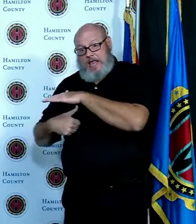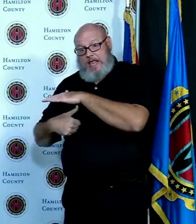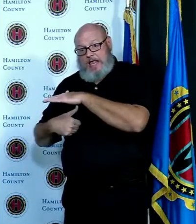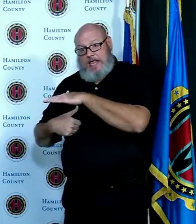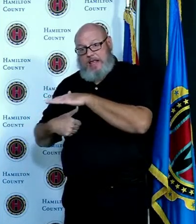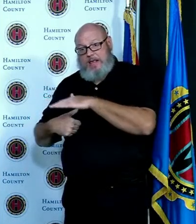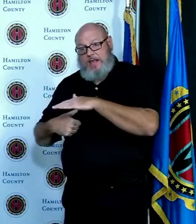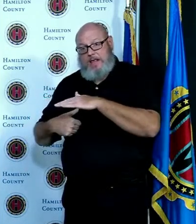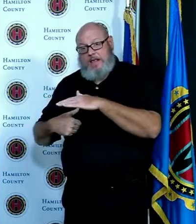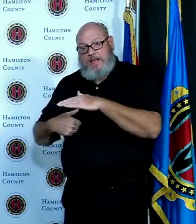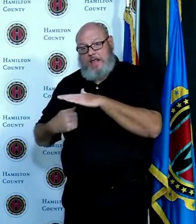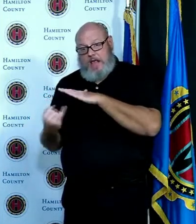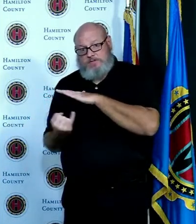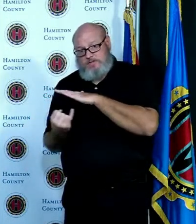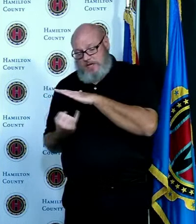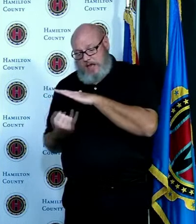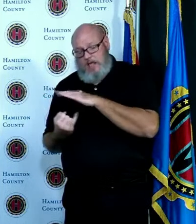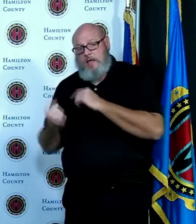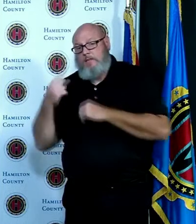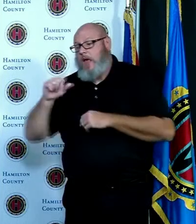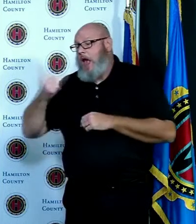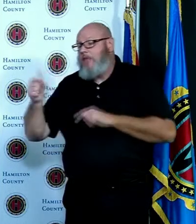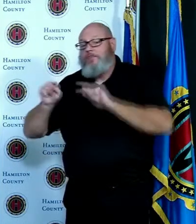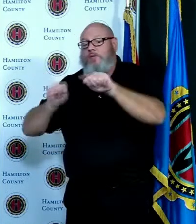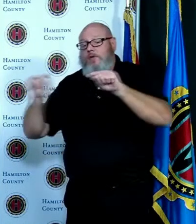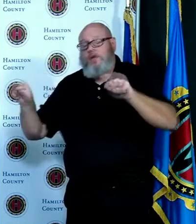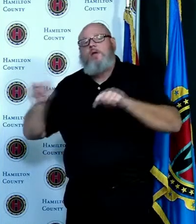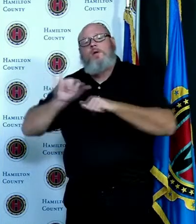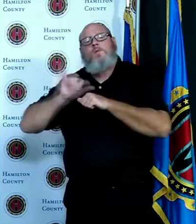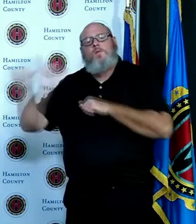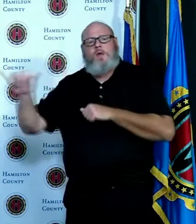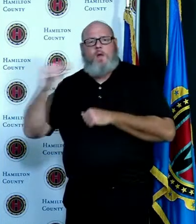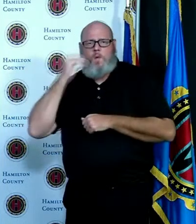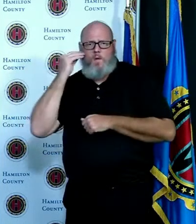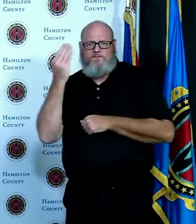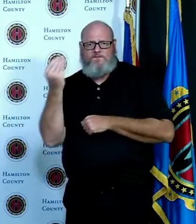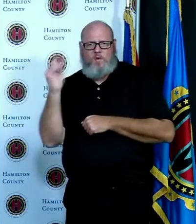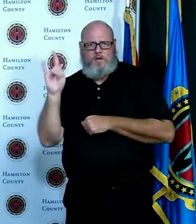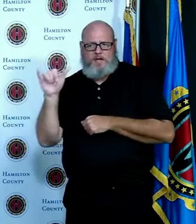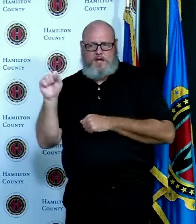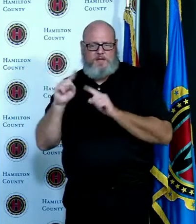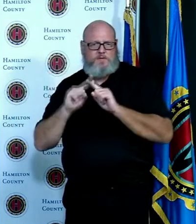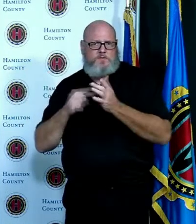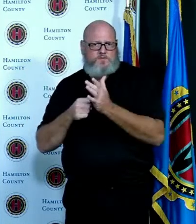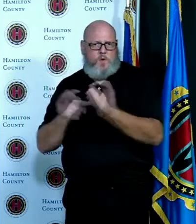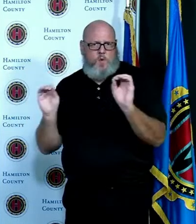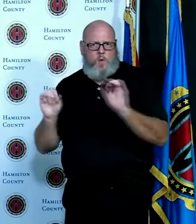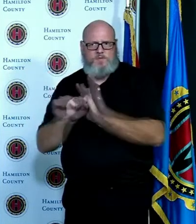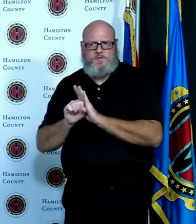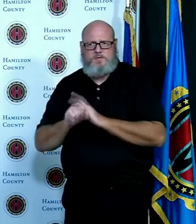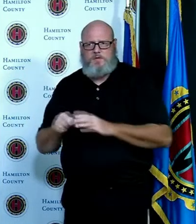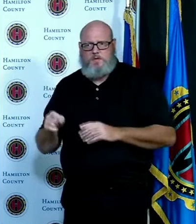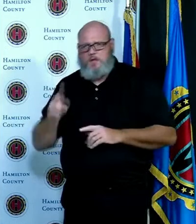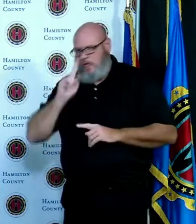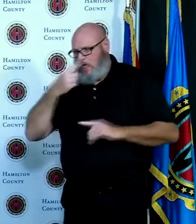Sam so that their quarantine day their quarantine time is not extended Sam's parents will also get a